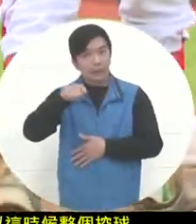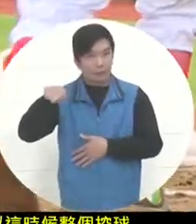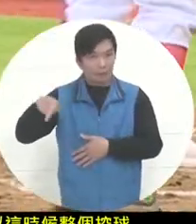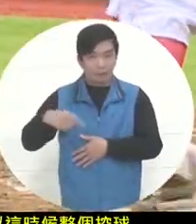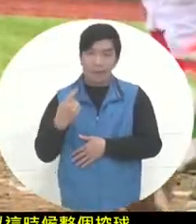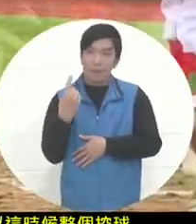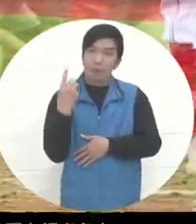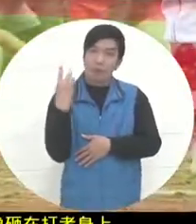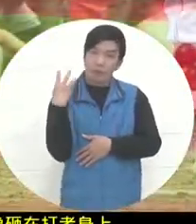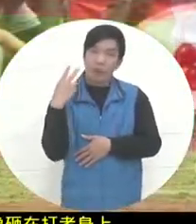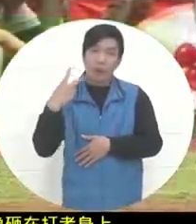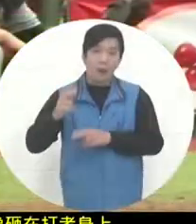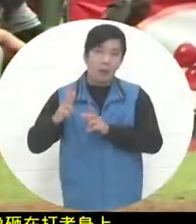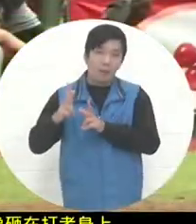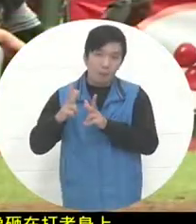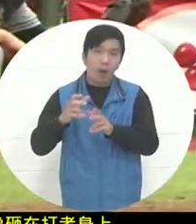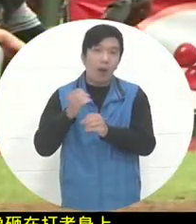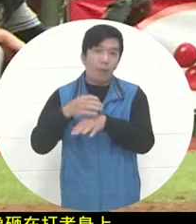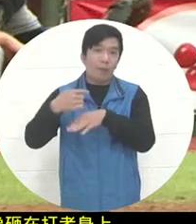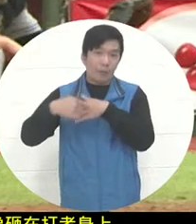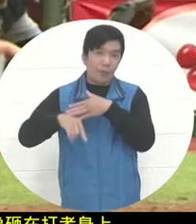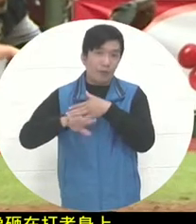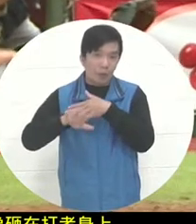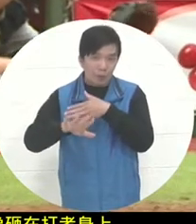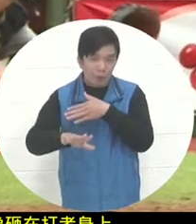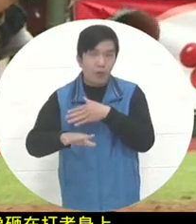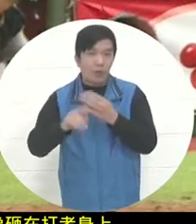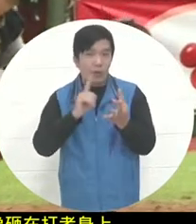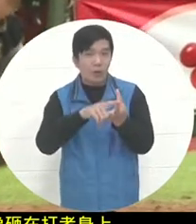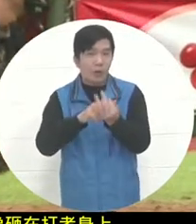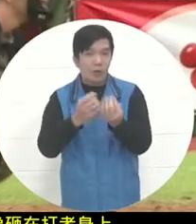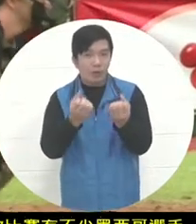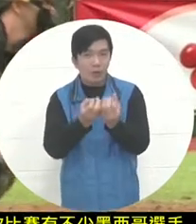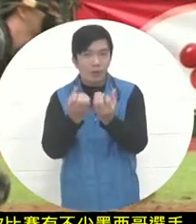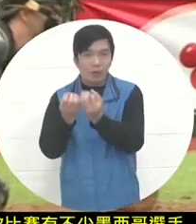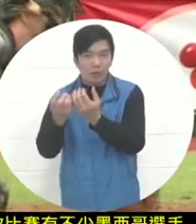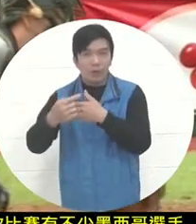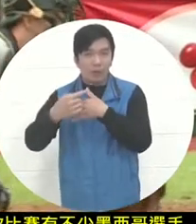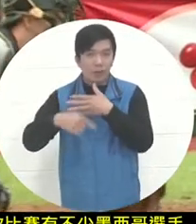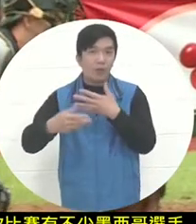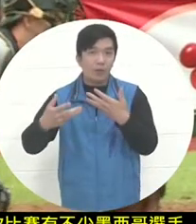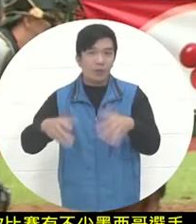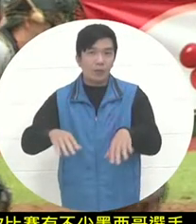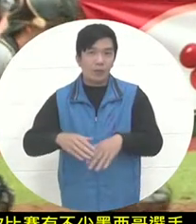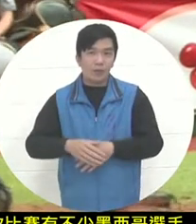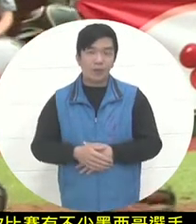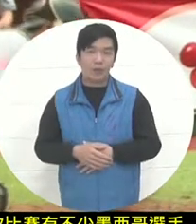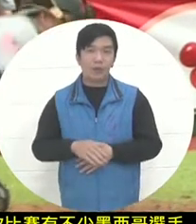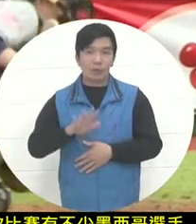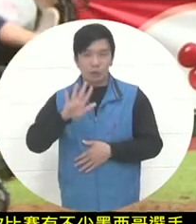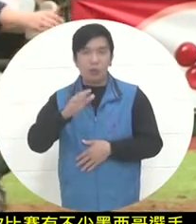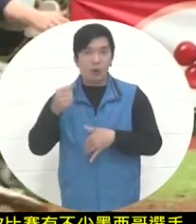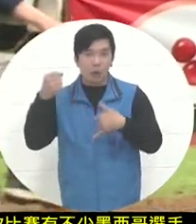not only in a situation where they may have been injured when they just ran the bases, but also suffered from being hit by the ball during the game